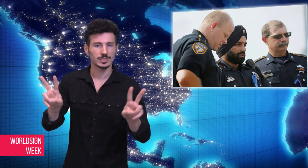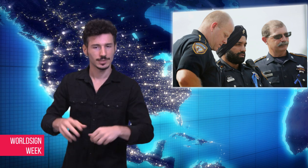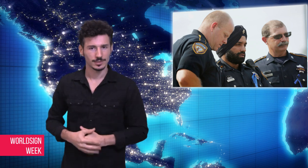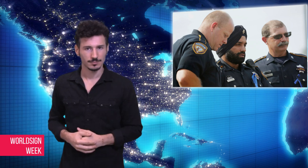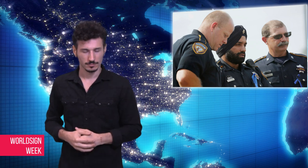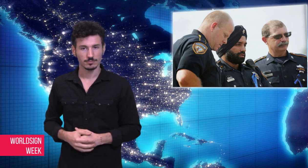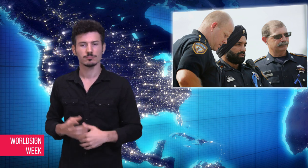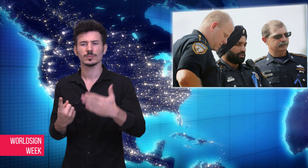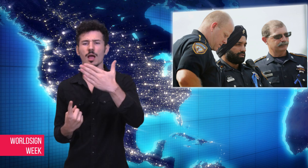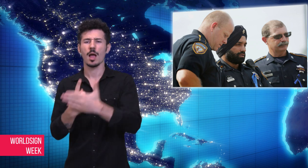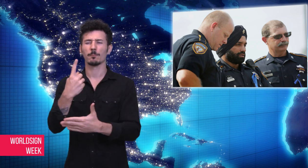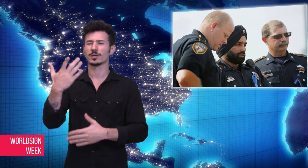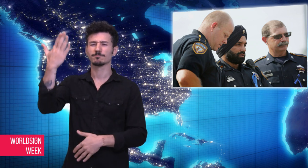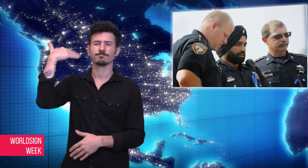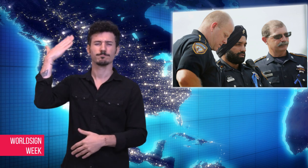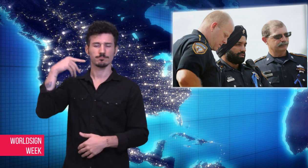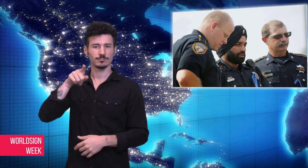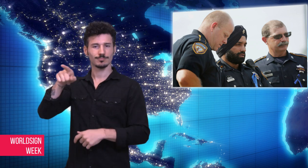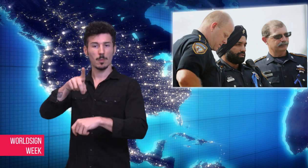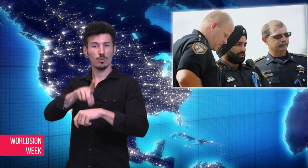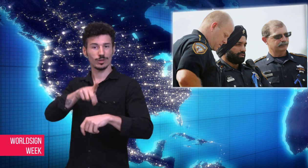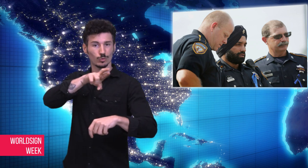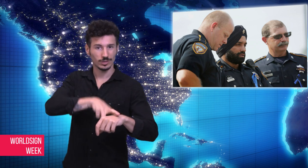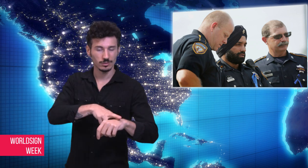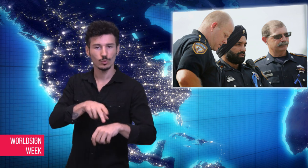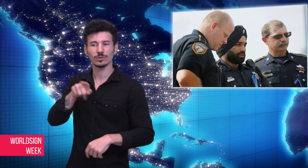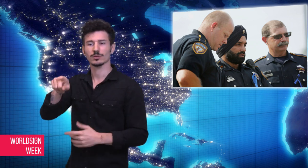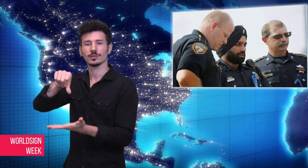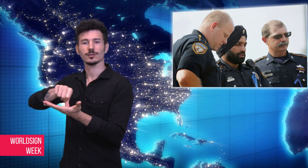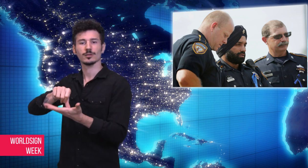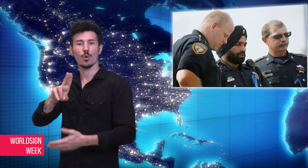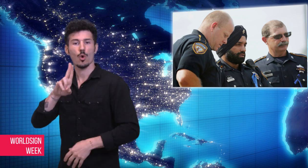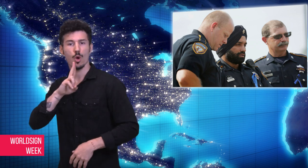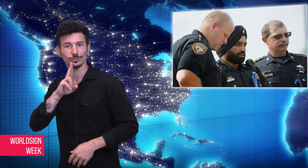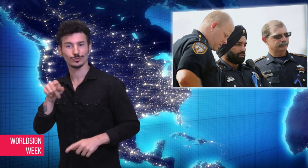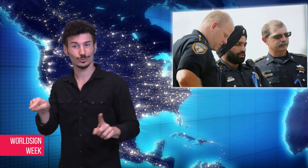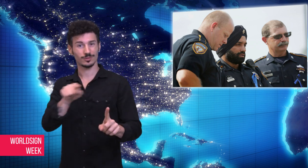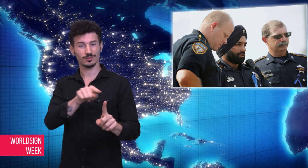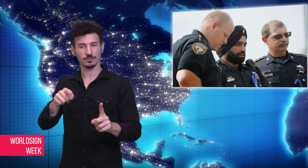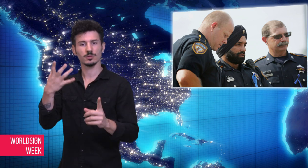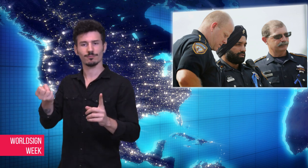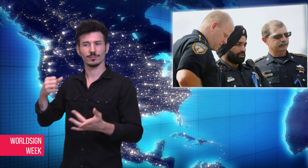When hurricanes ravaged Houston and Puerto Rico, he